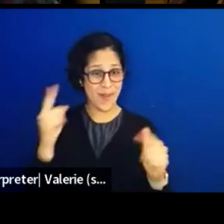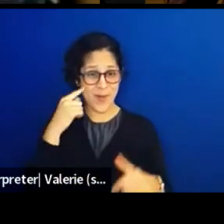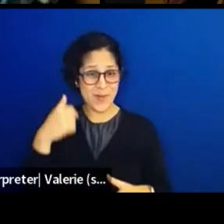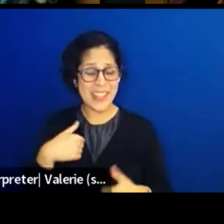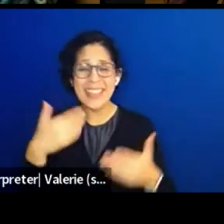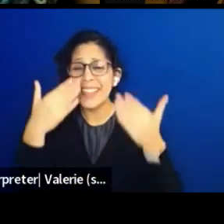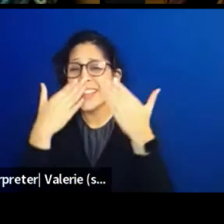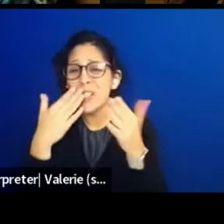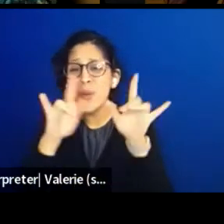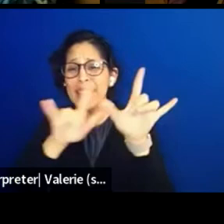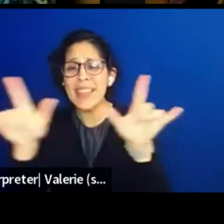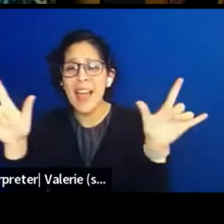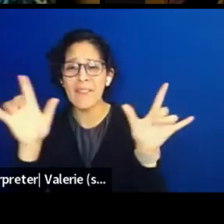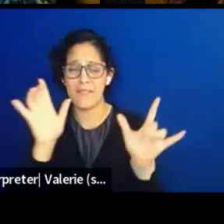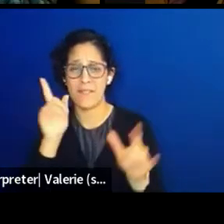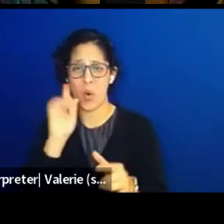And we'll see you in five.